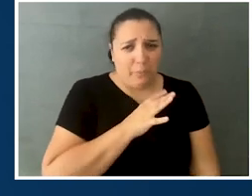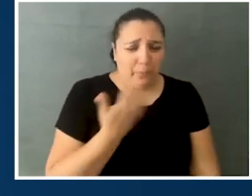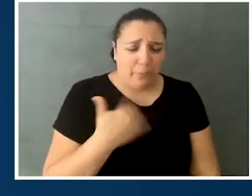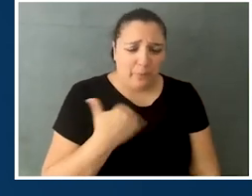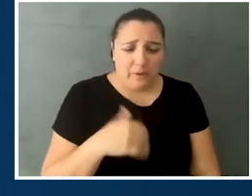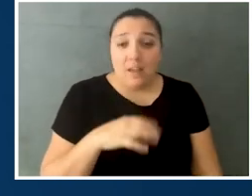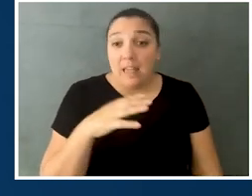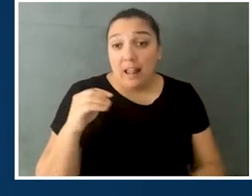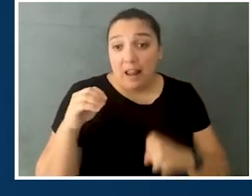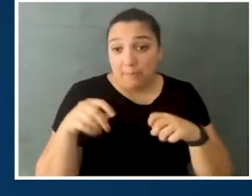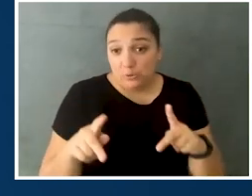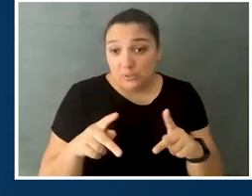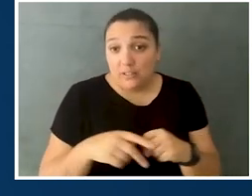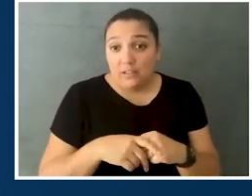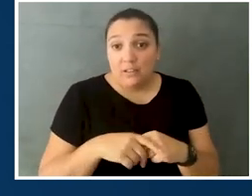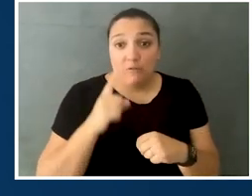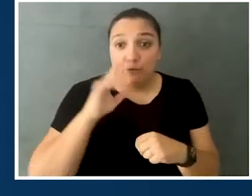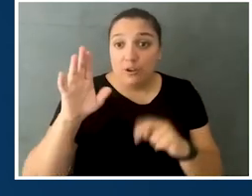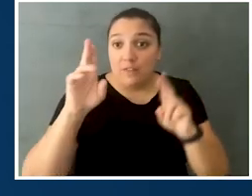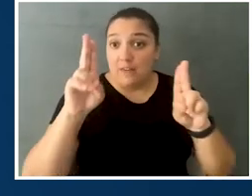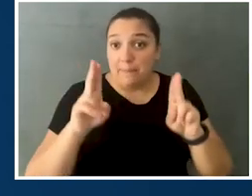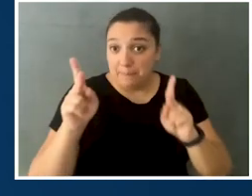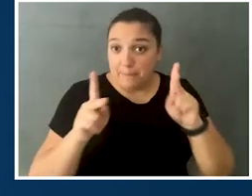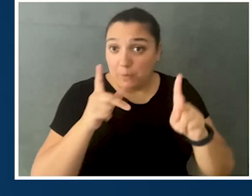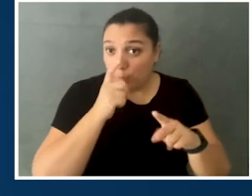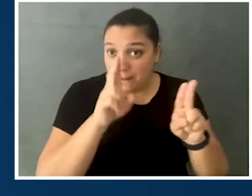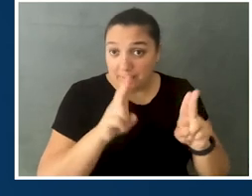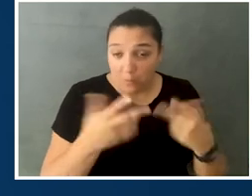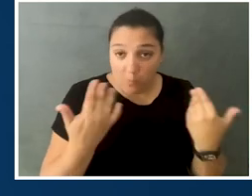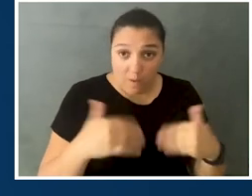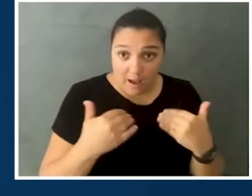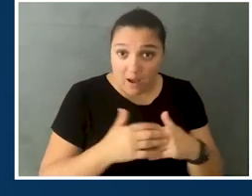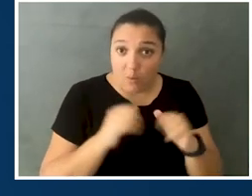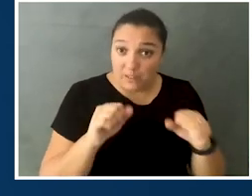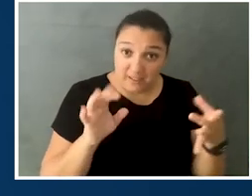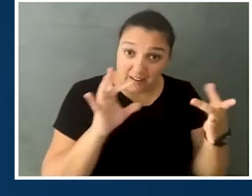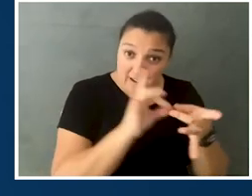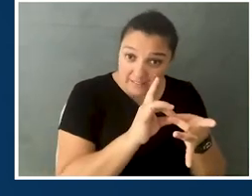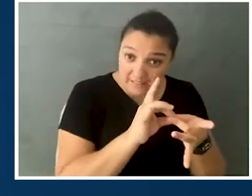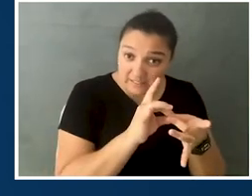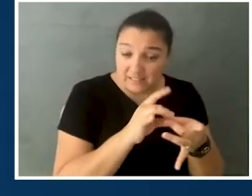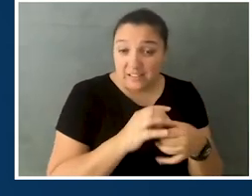and what an extraordinary opportunity for your applicants. I mean, really getting connected